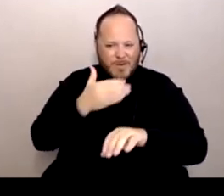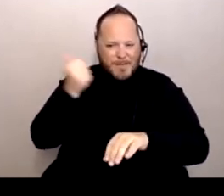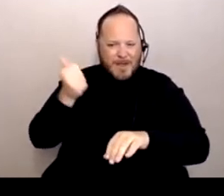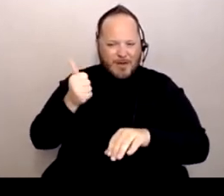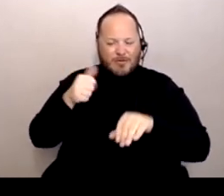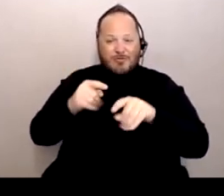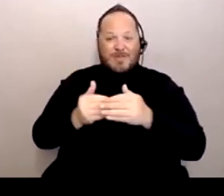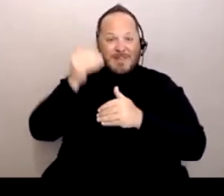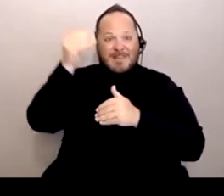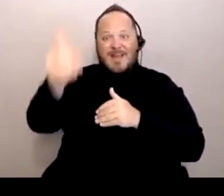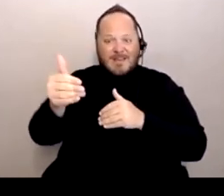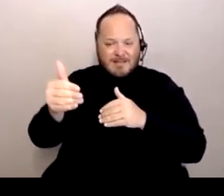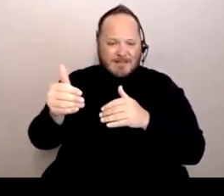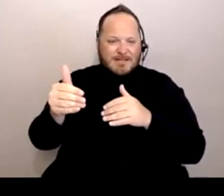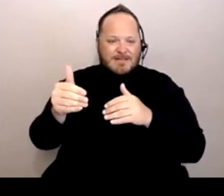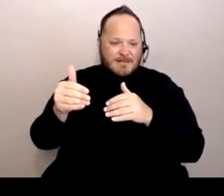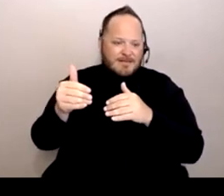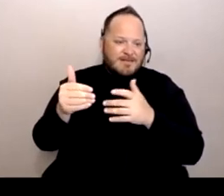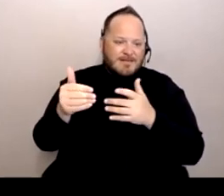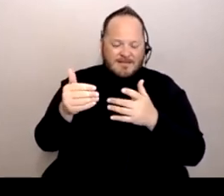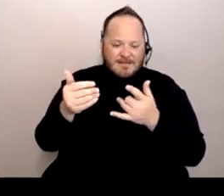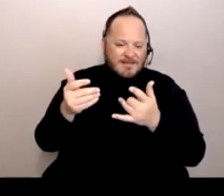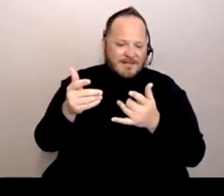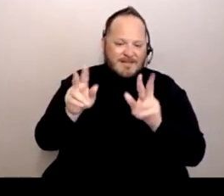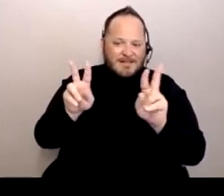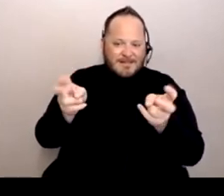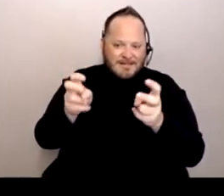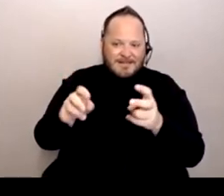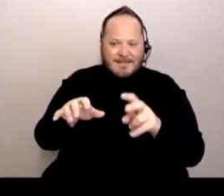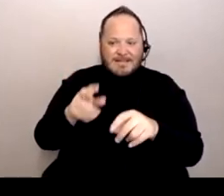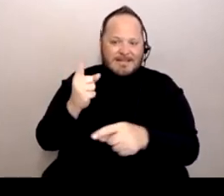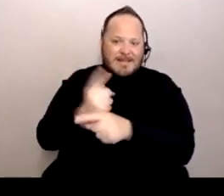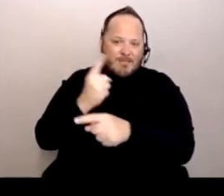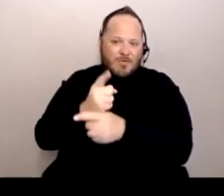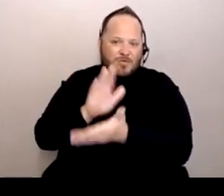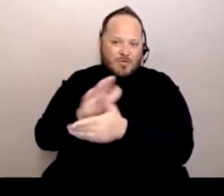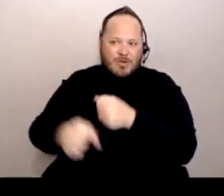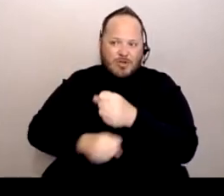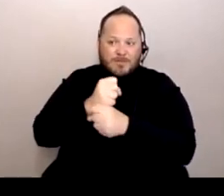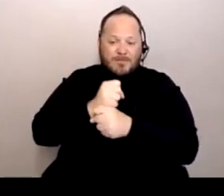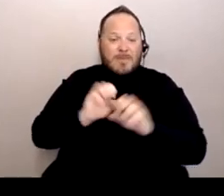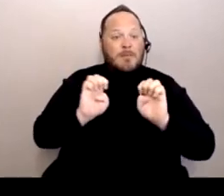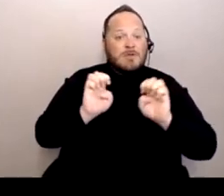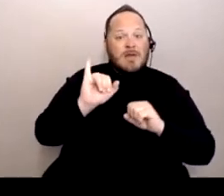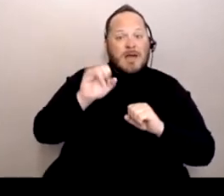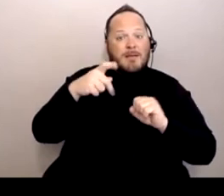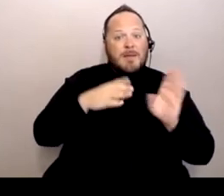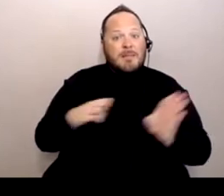of the quote-unquote 'typical school year?' Emergency IEP planning is one way, but we need more."